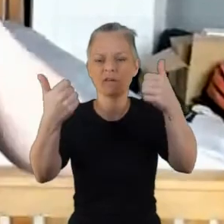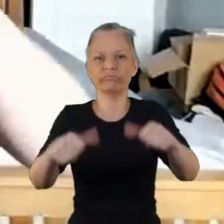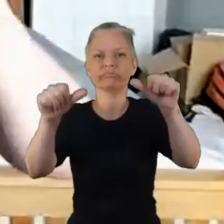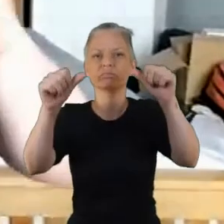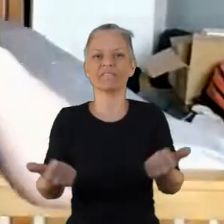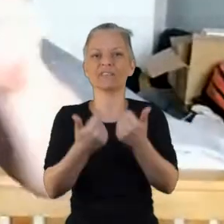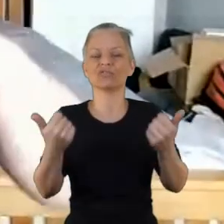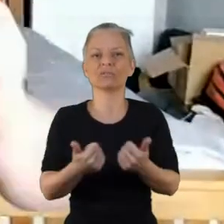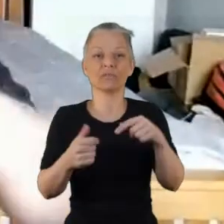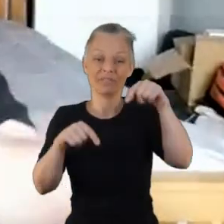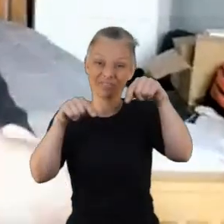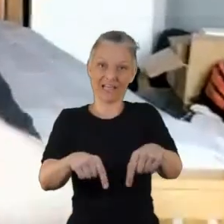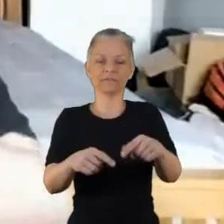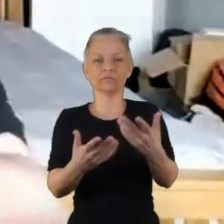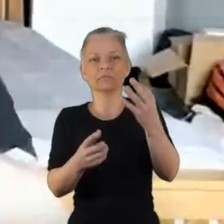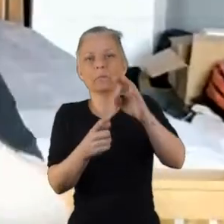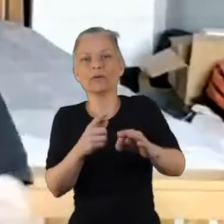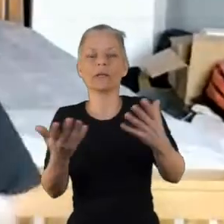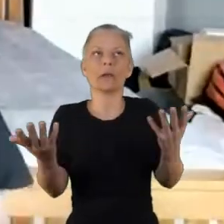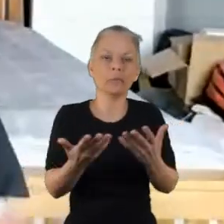never seem to finish.